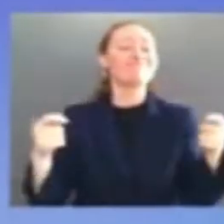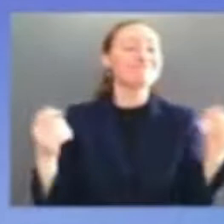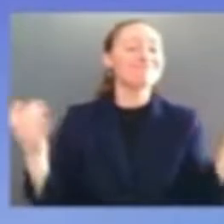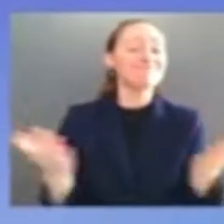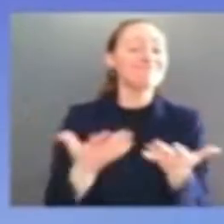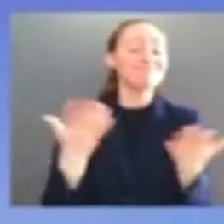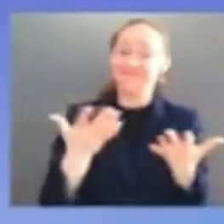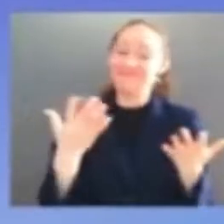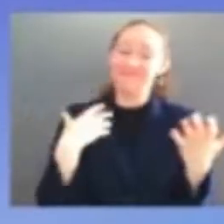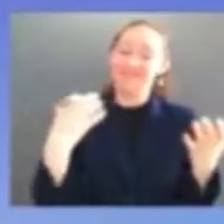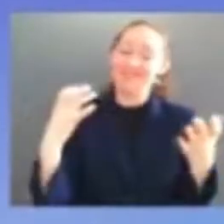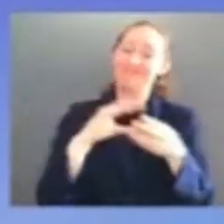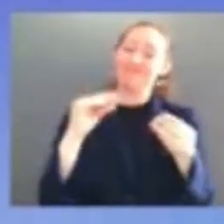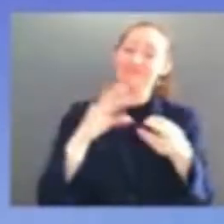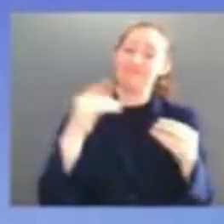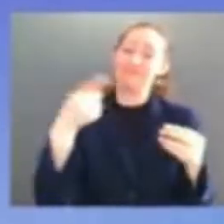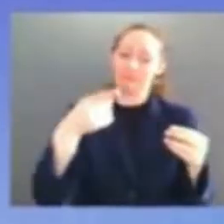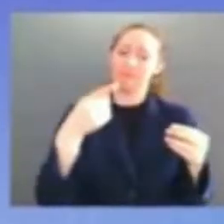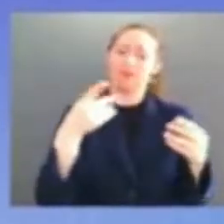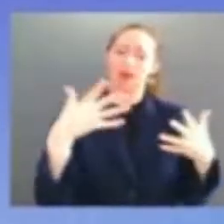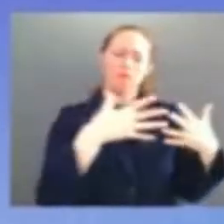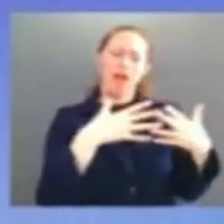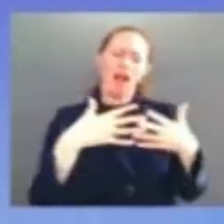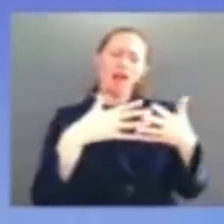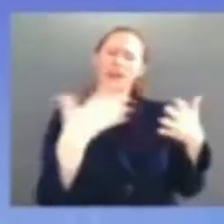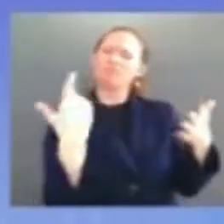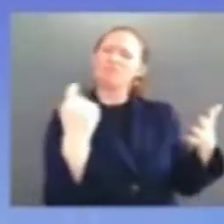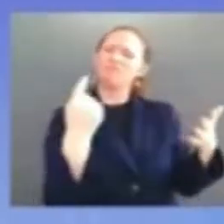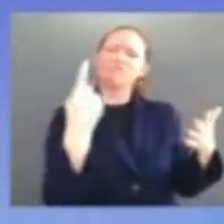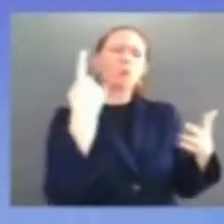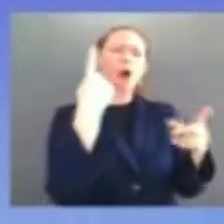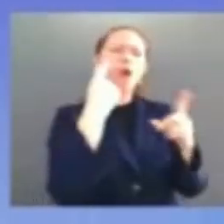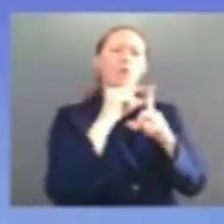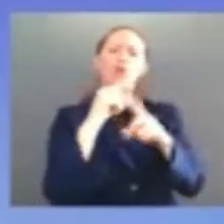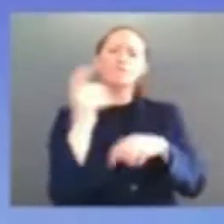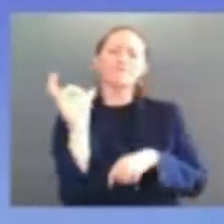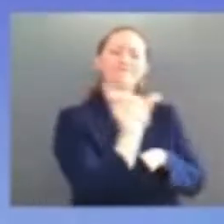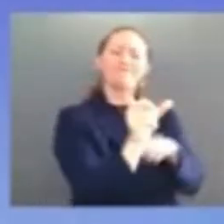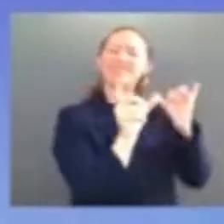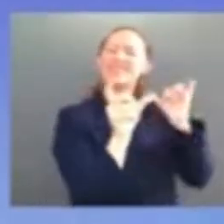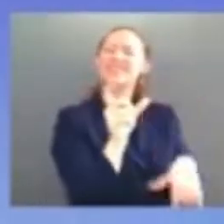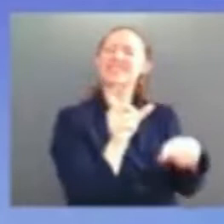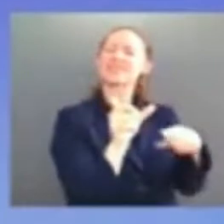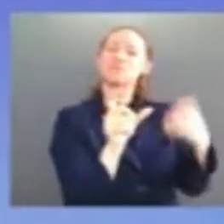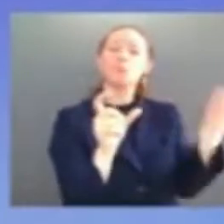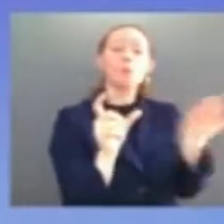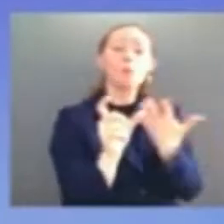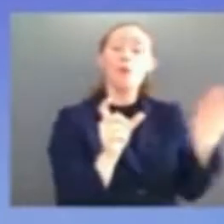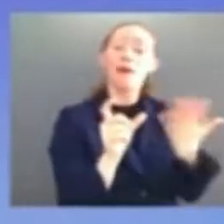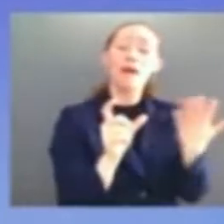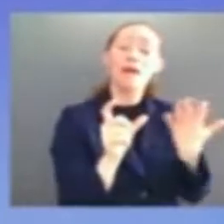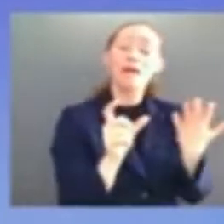i was going to put him excuse me in the foothills of the himalayas with xi jinping traveling with